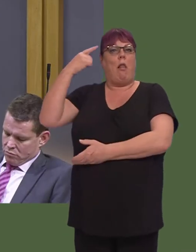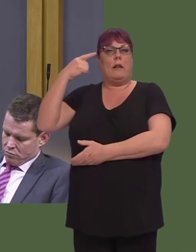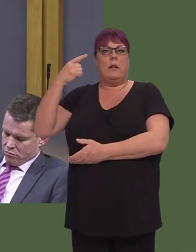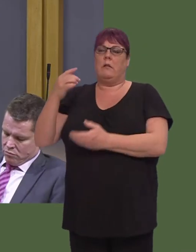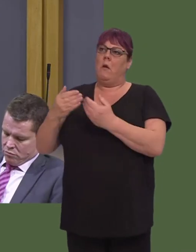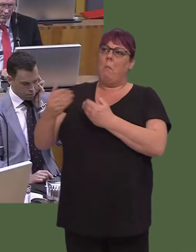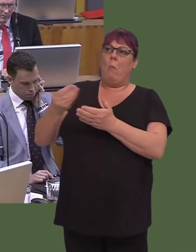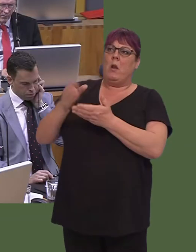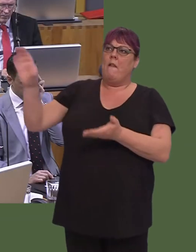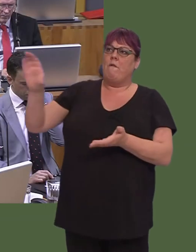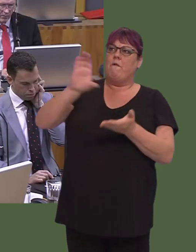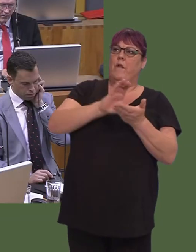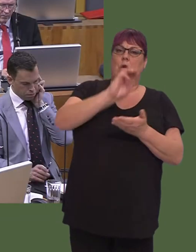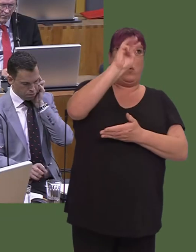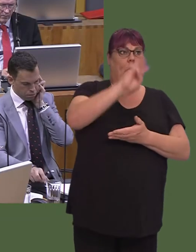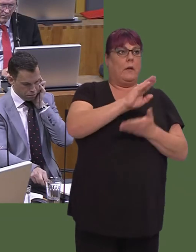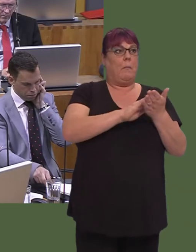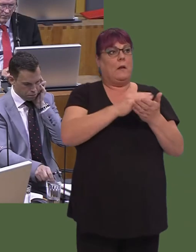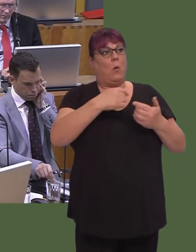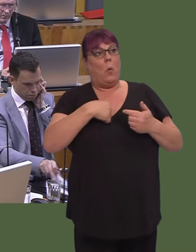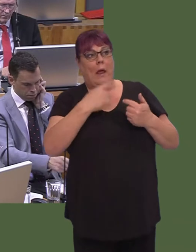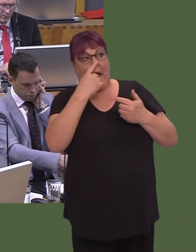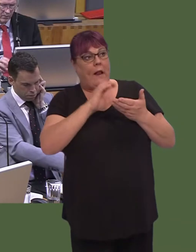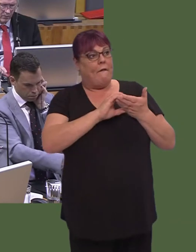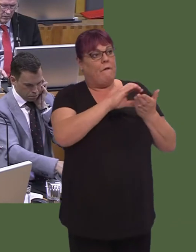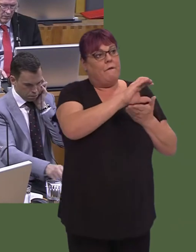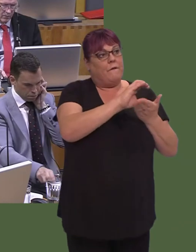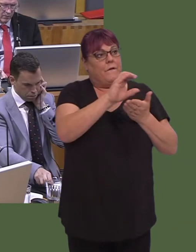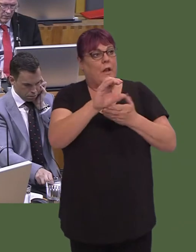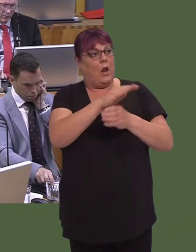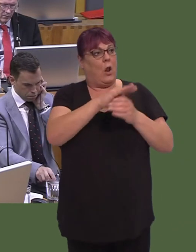i lywodraeth leol, achos rwy'n gwybod bod yna wasg arnyn nhw, ac nid wyf iín mynd i